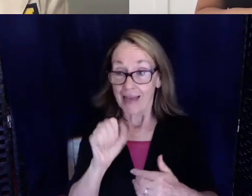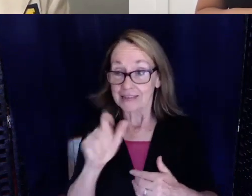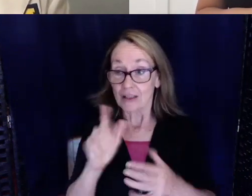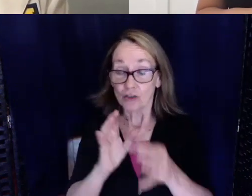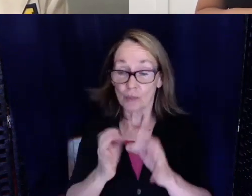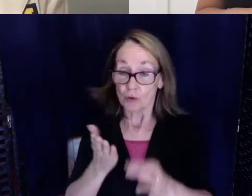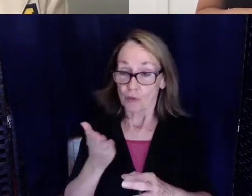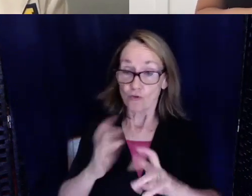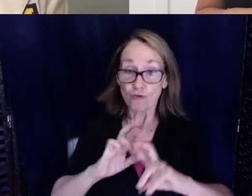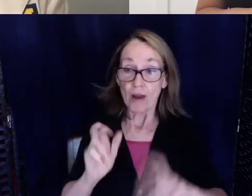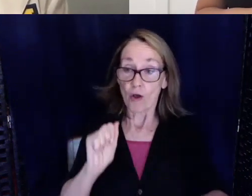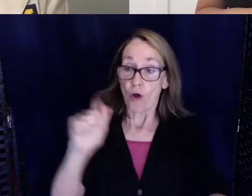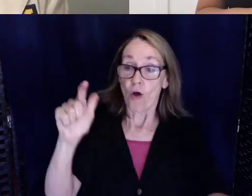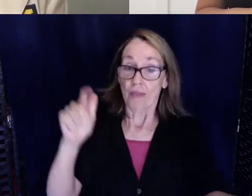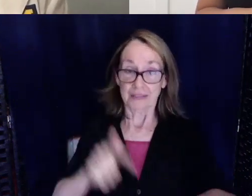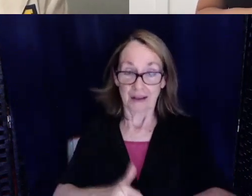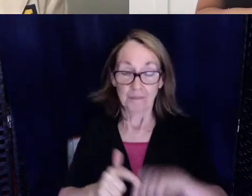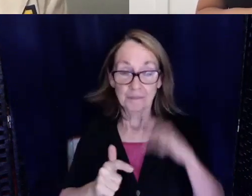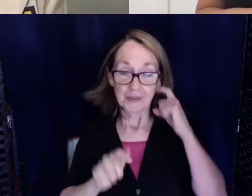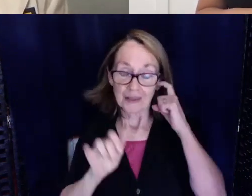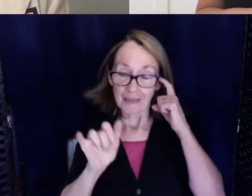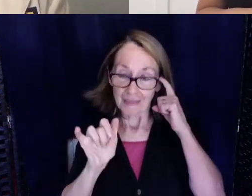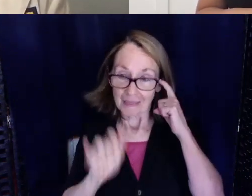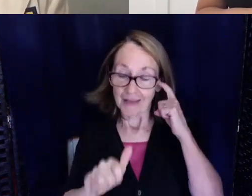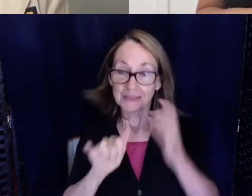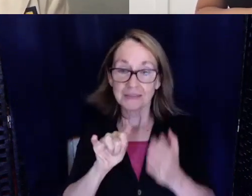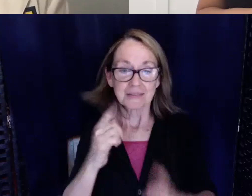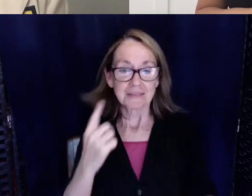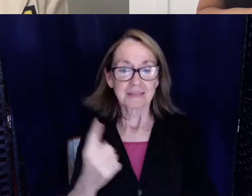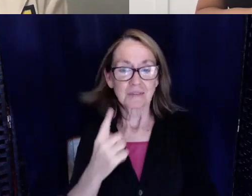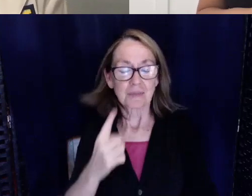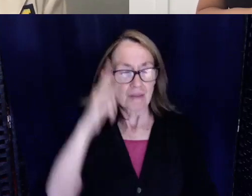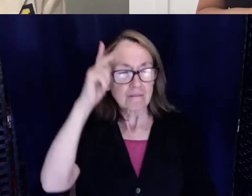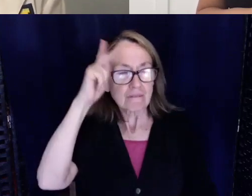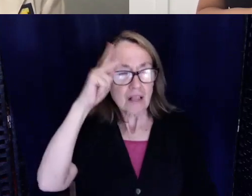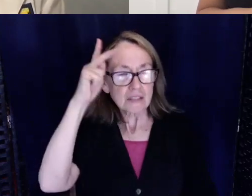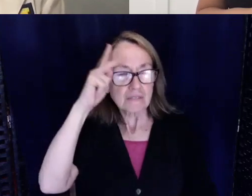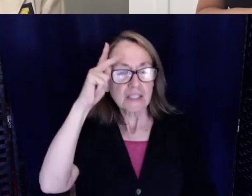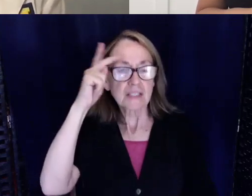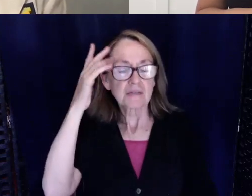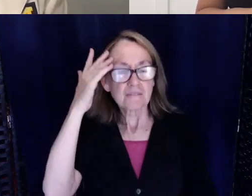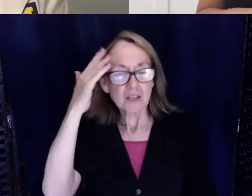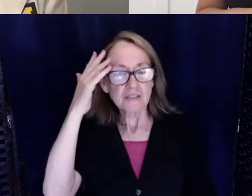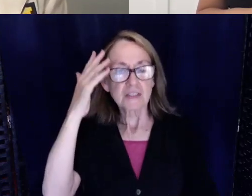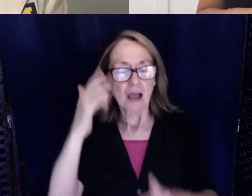So I think that's something that us collectively could establish. I'm hoping